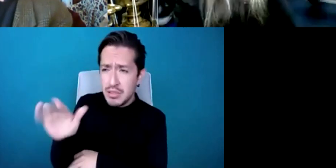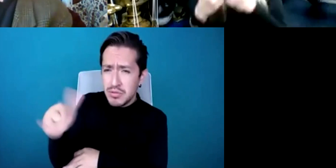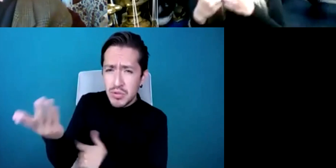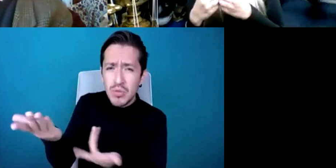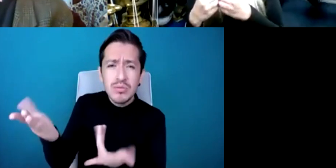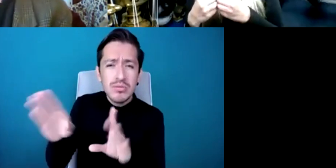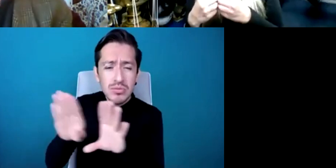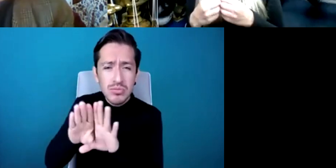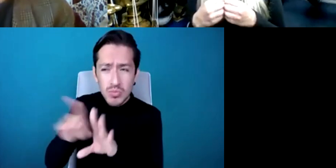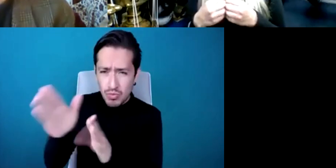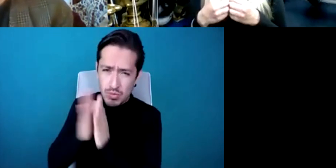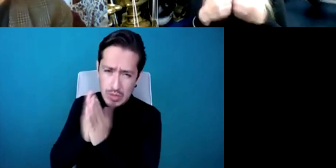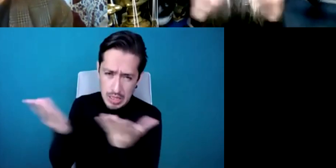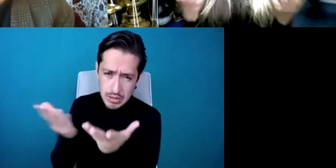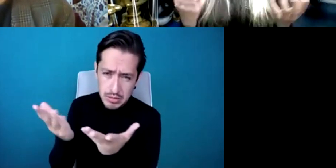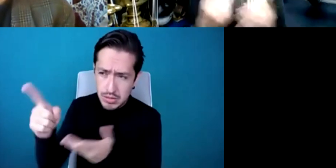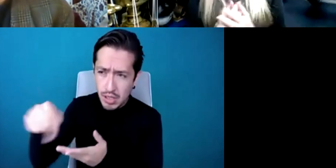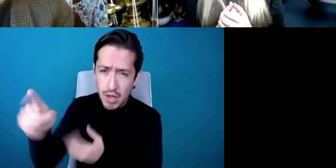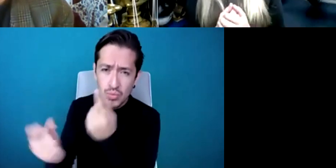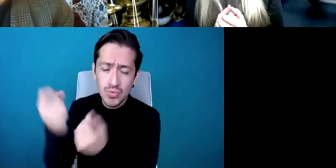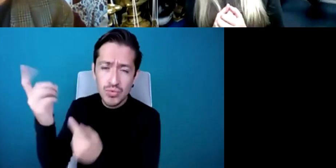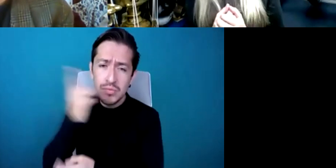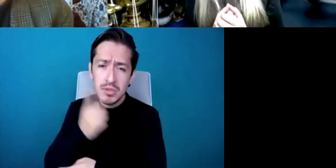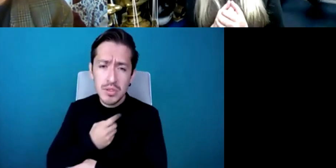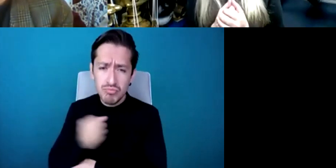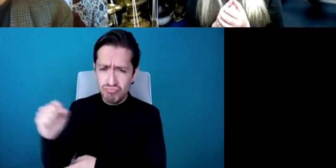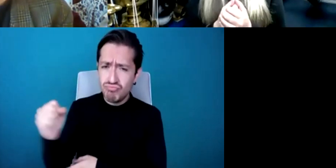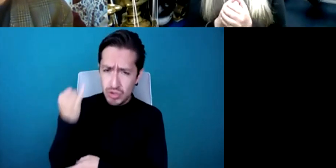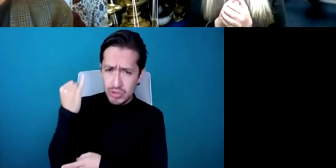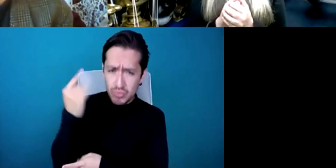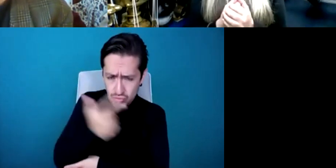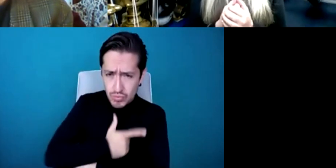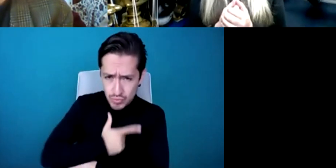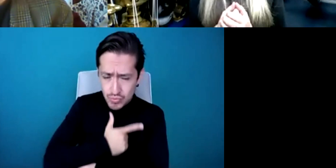them replied to me and said yes they would be happy to write a piece of music however my fee